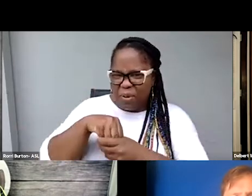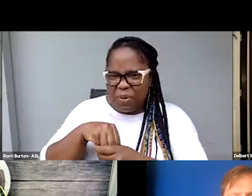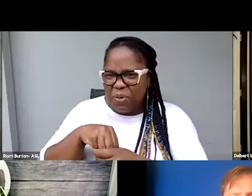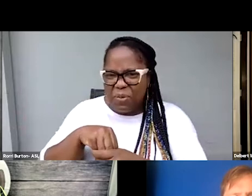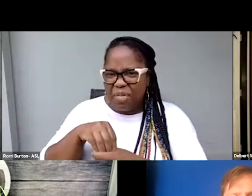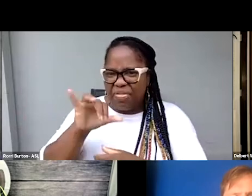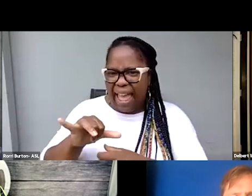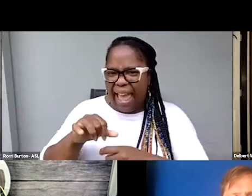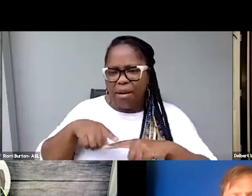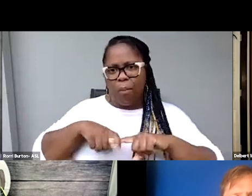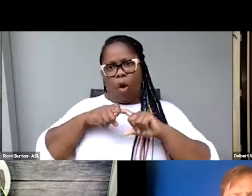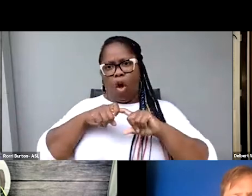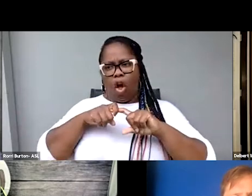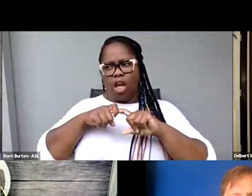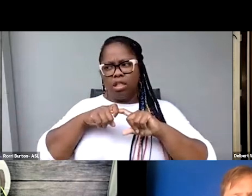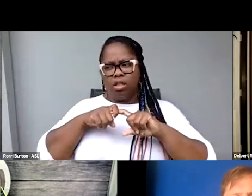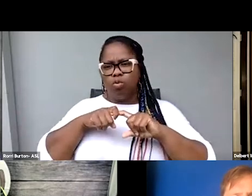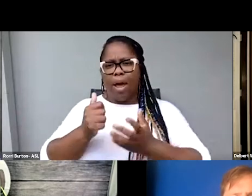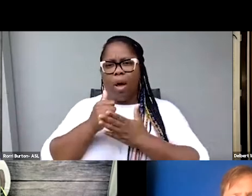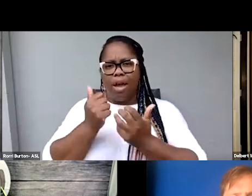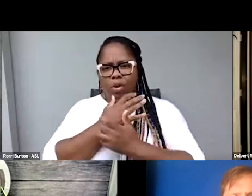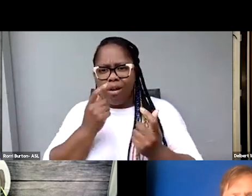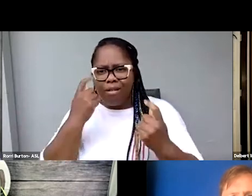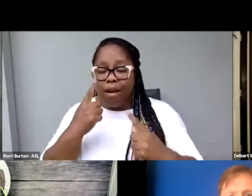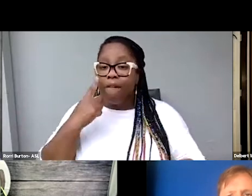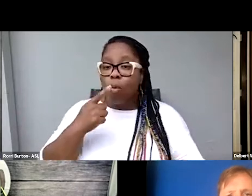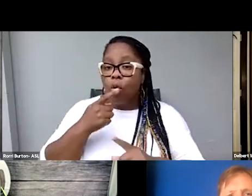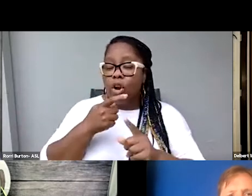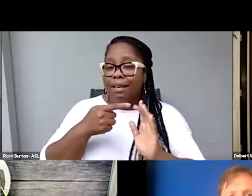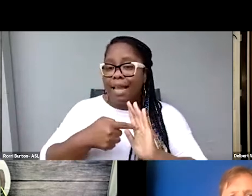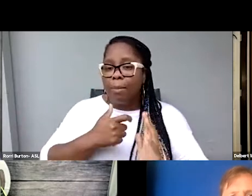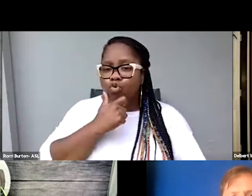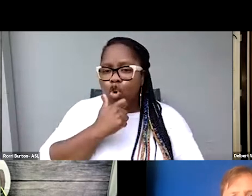That puts everything else into context. Jokes work like that, right?